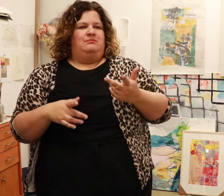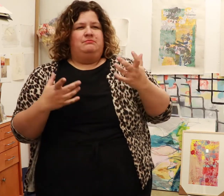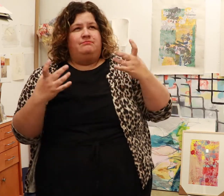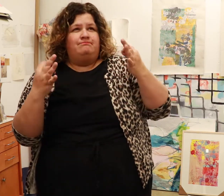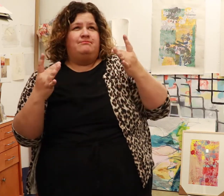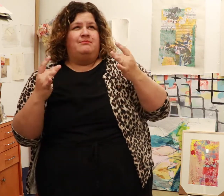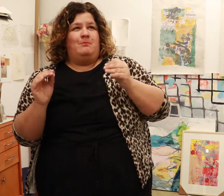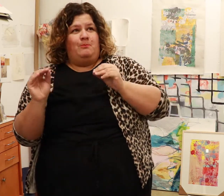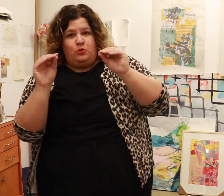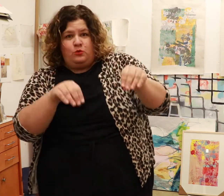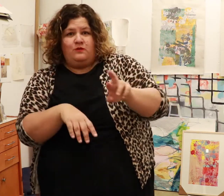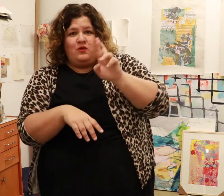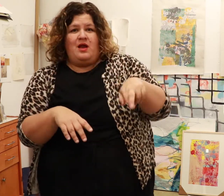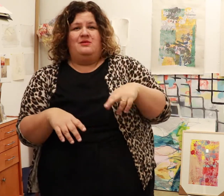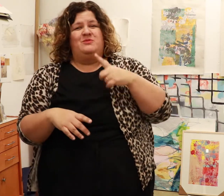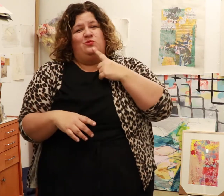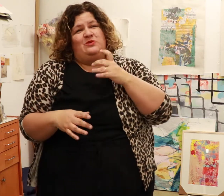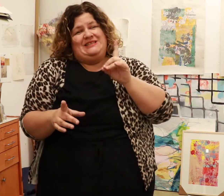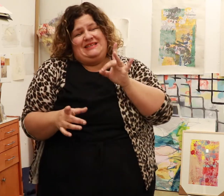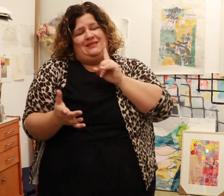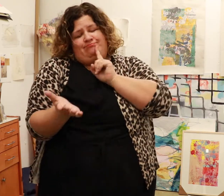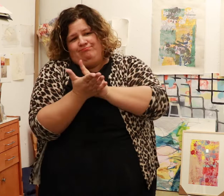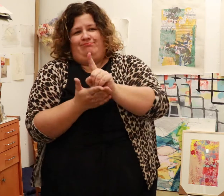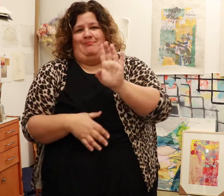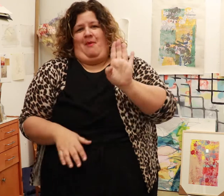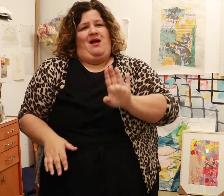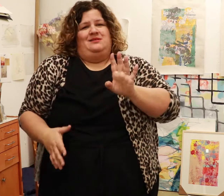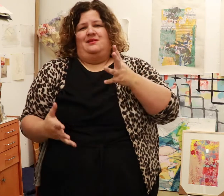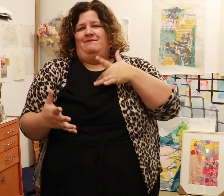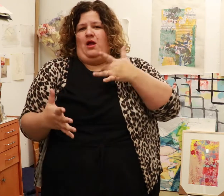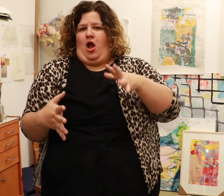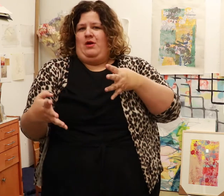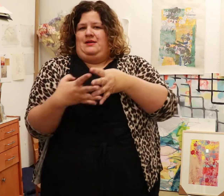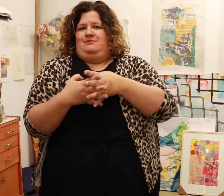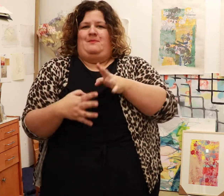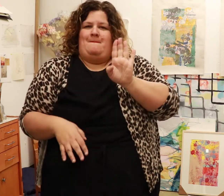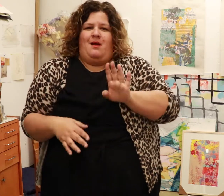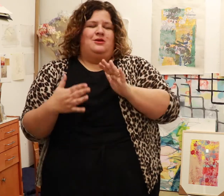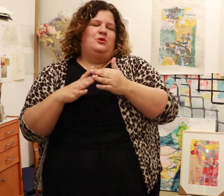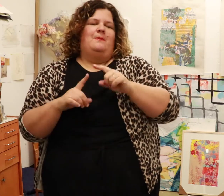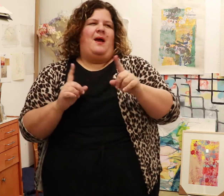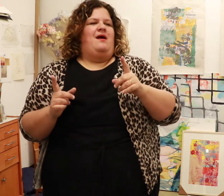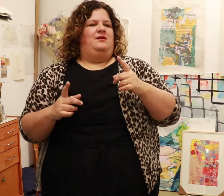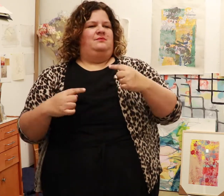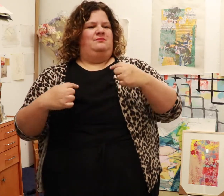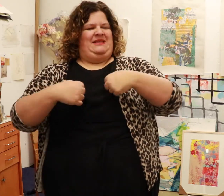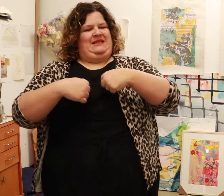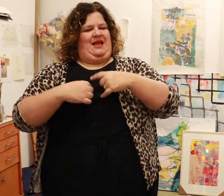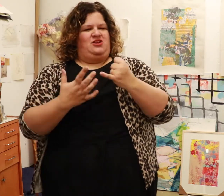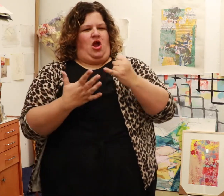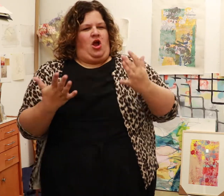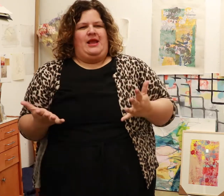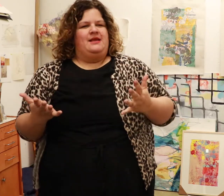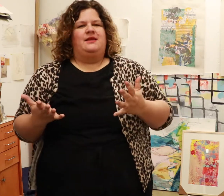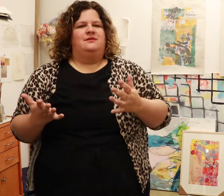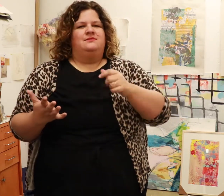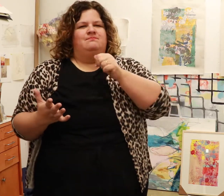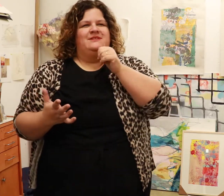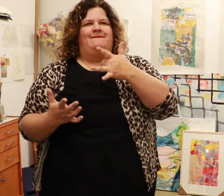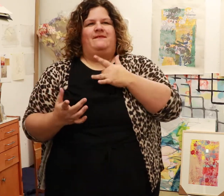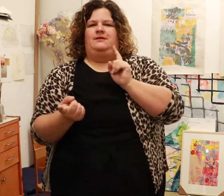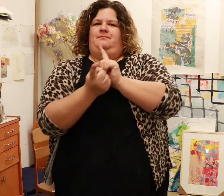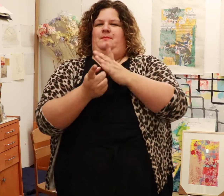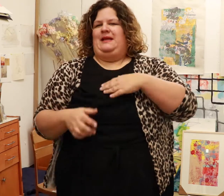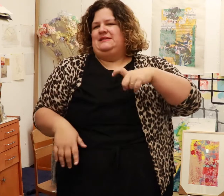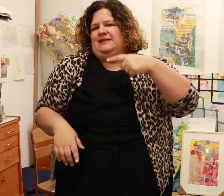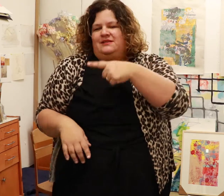I mean, we loved Boston and we felt right at home there, but as an artist I felt like it didn't meet my needs.